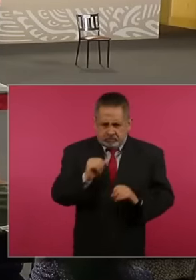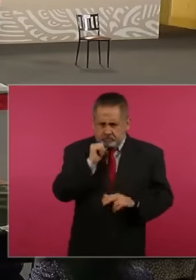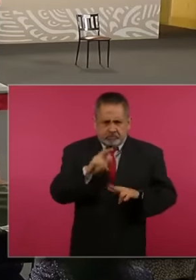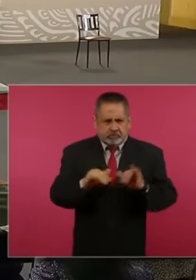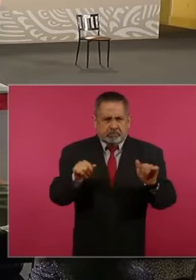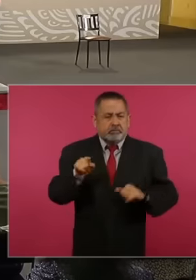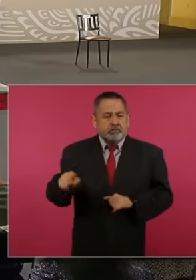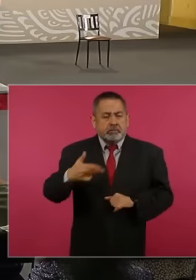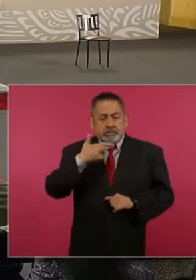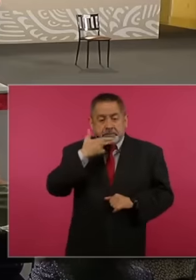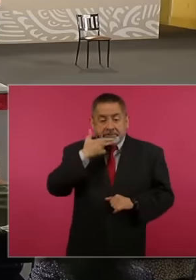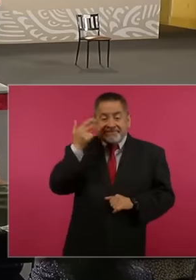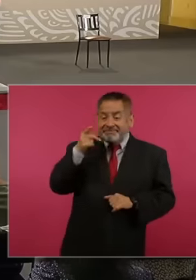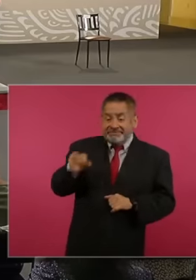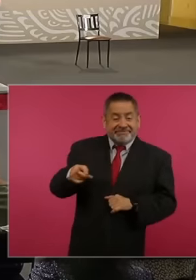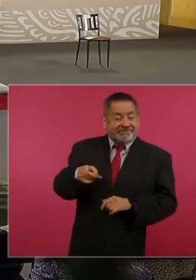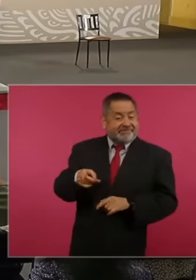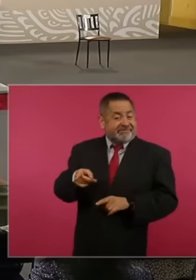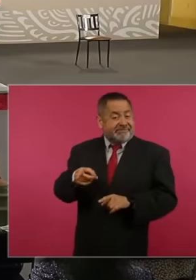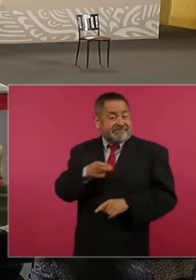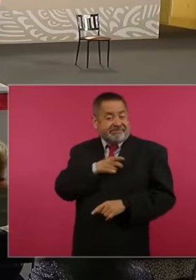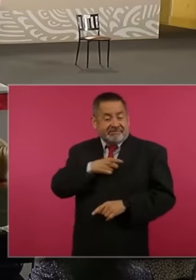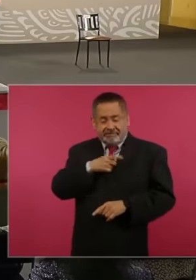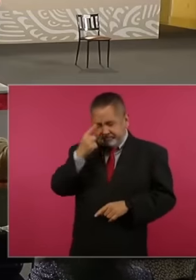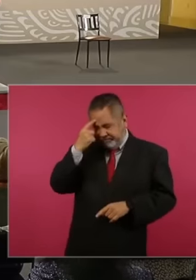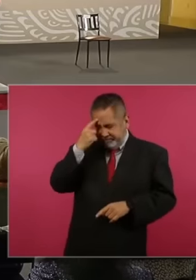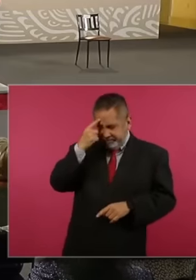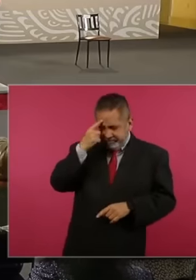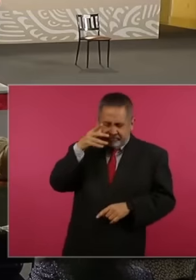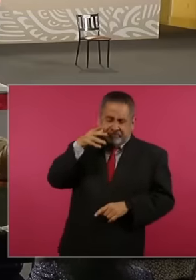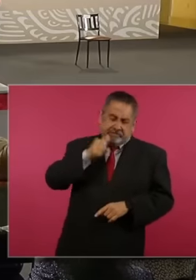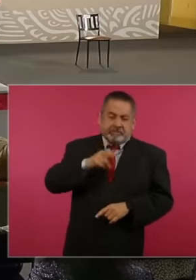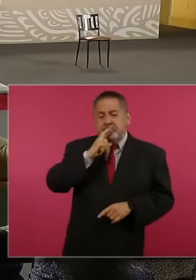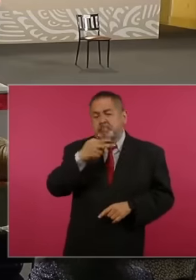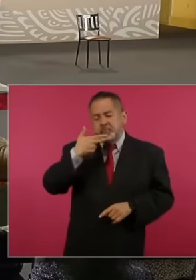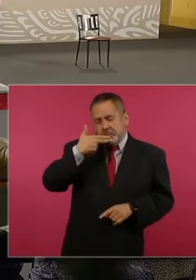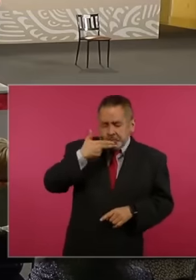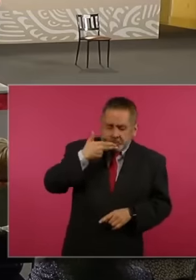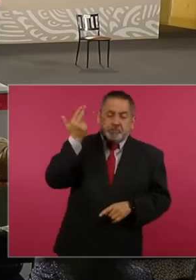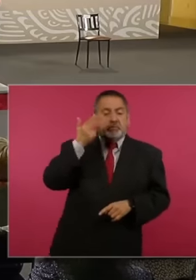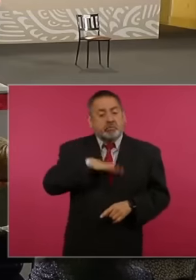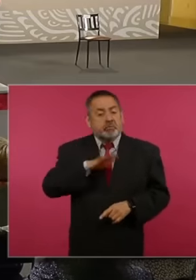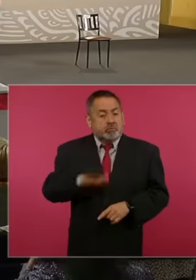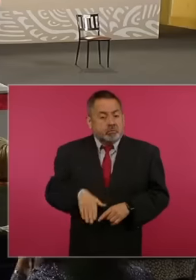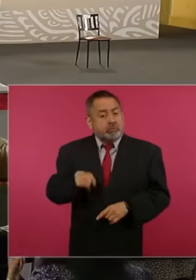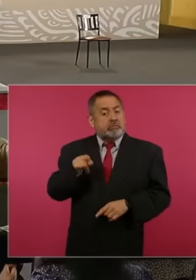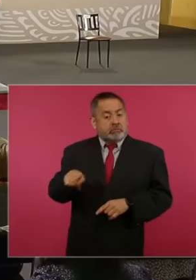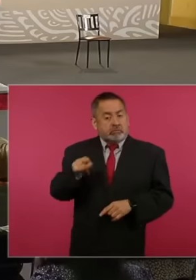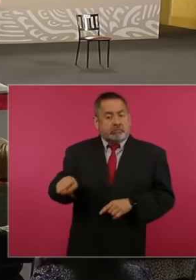because he took his own life voluntarily, he then committed suicide when it was verified that This